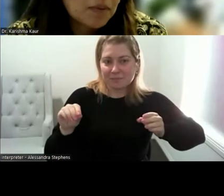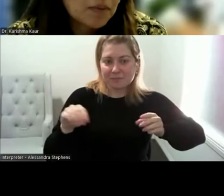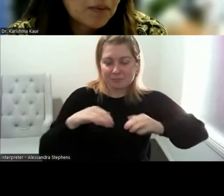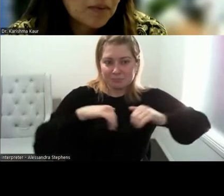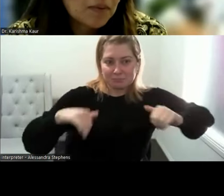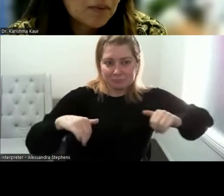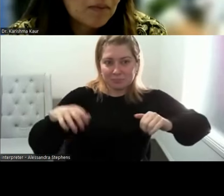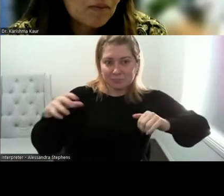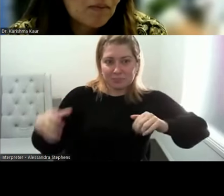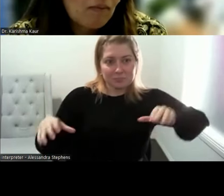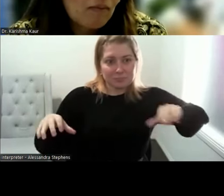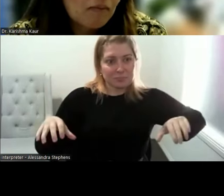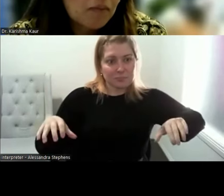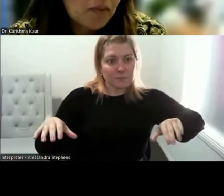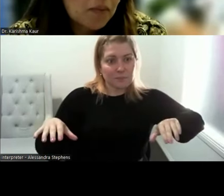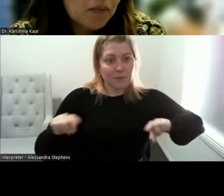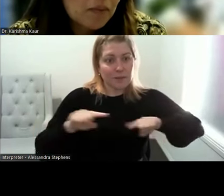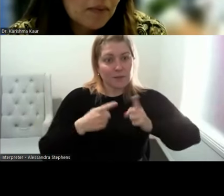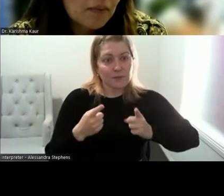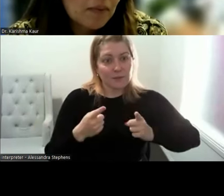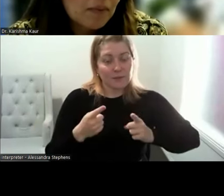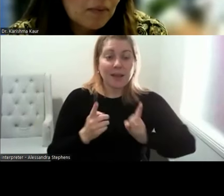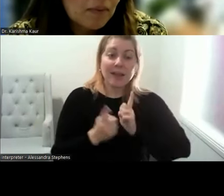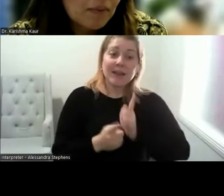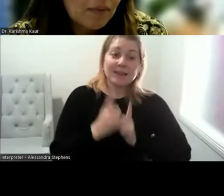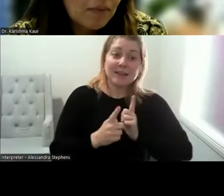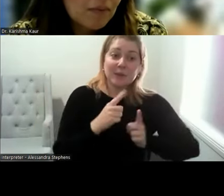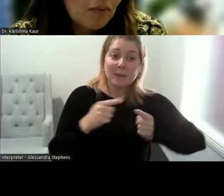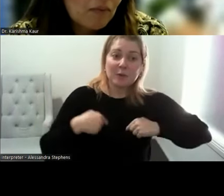to know all the answers and we don't. So reach out to those organizations